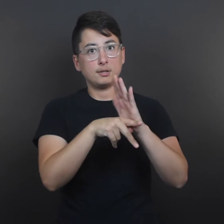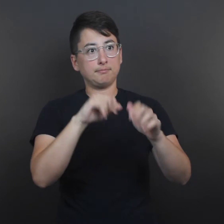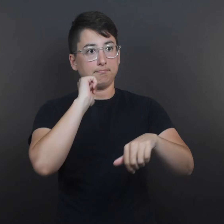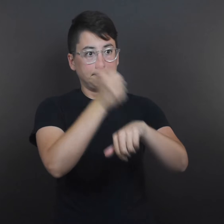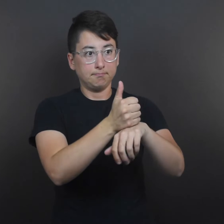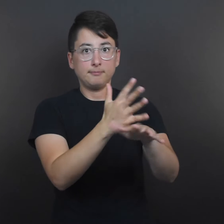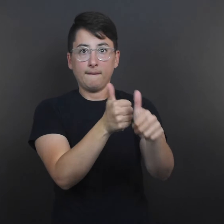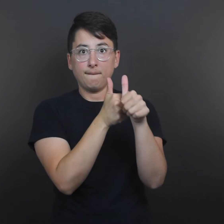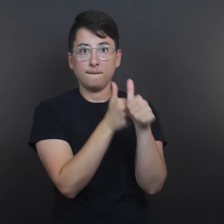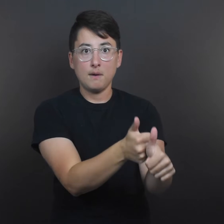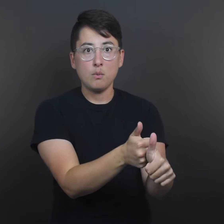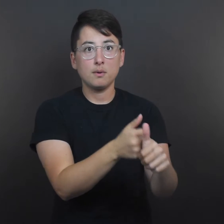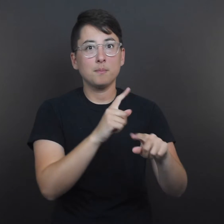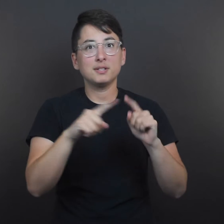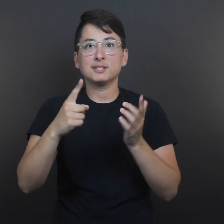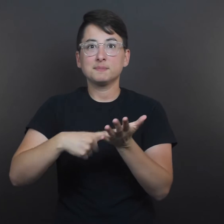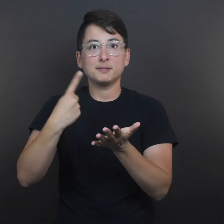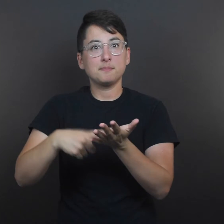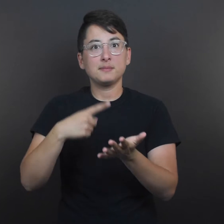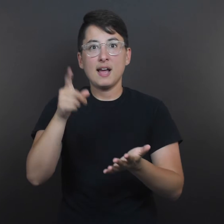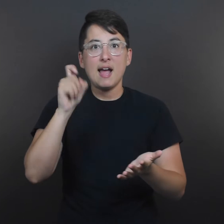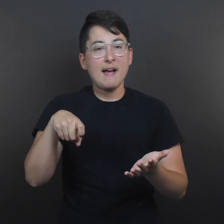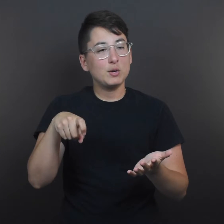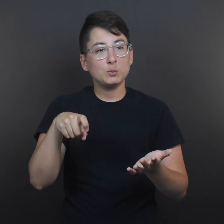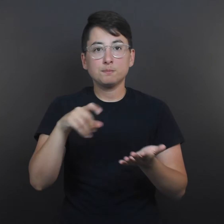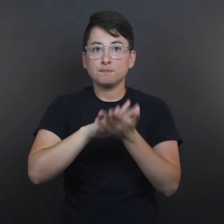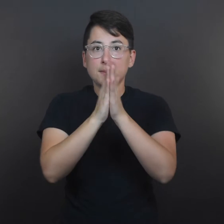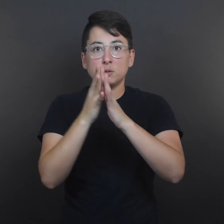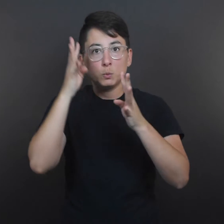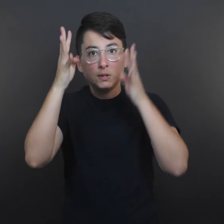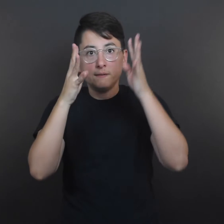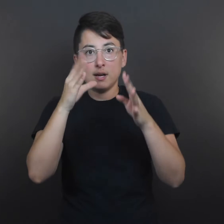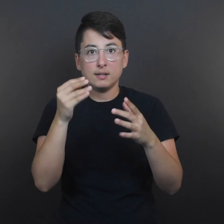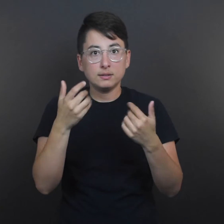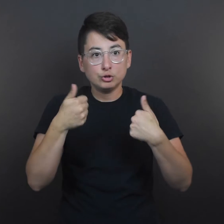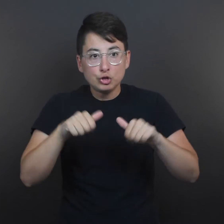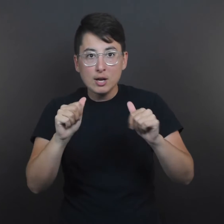but sometimes you have to be creative and find a way to overcome challenges.”